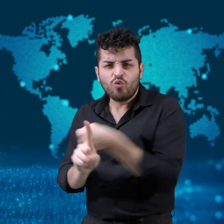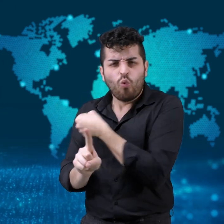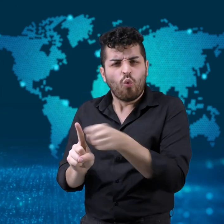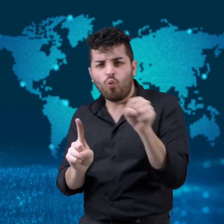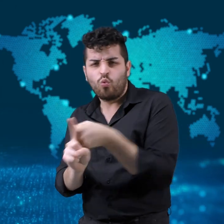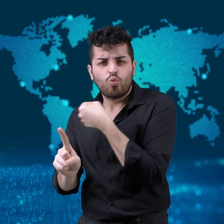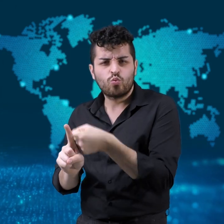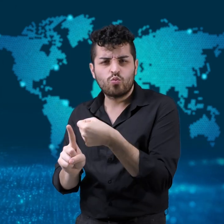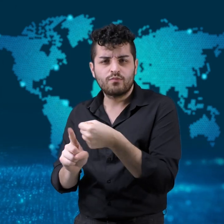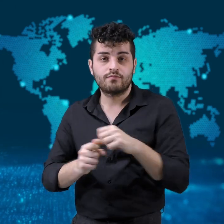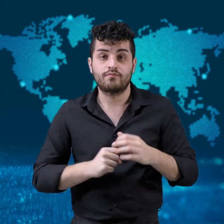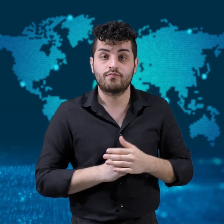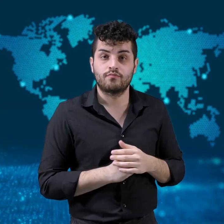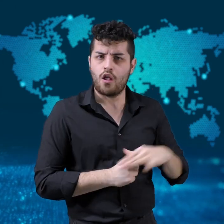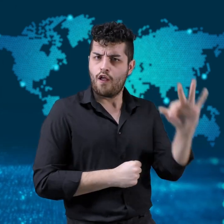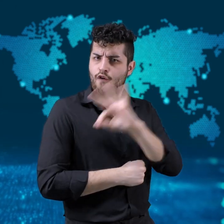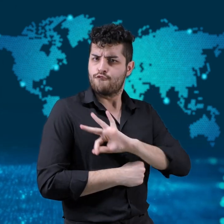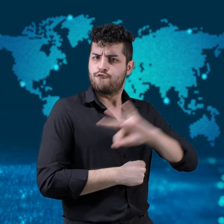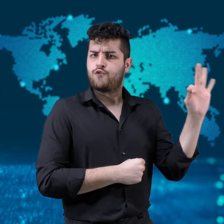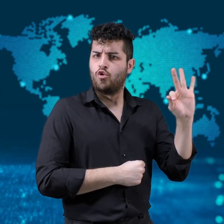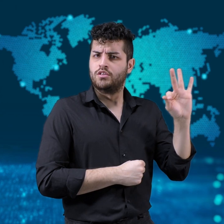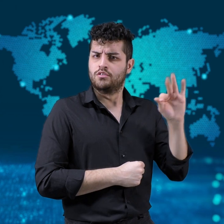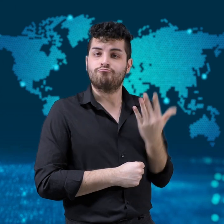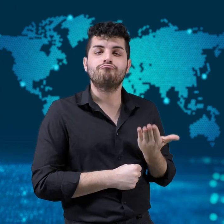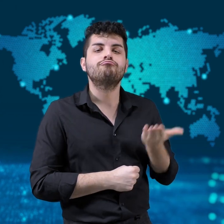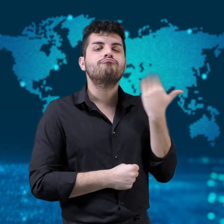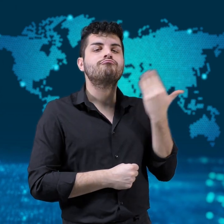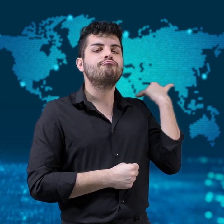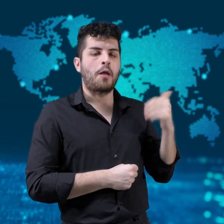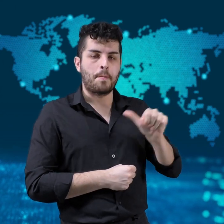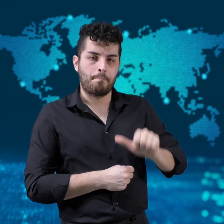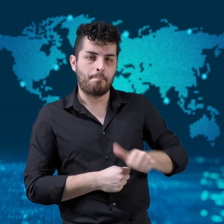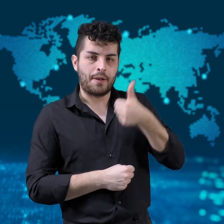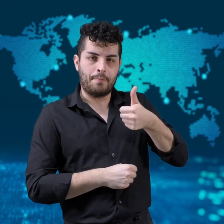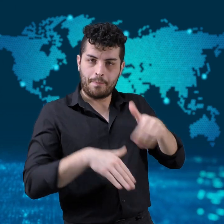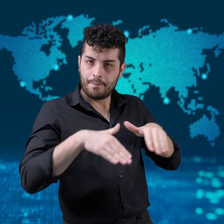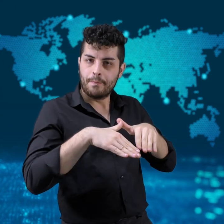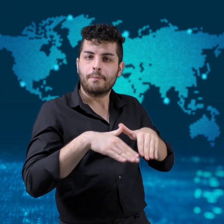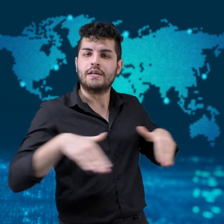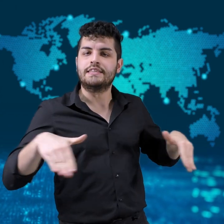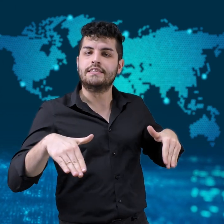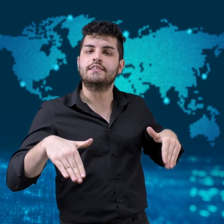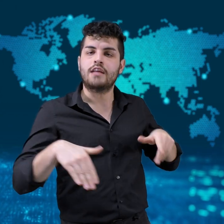In France, a former Prime Minister